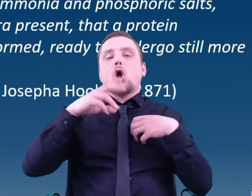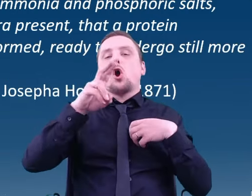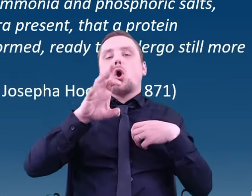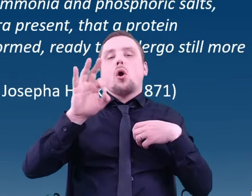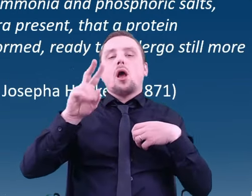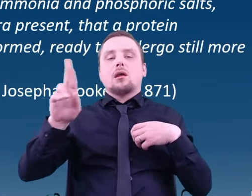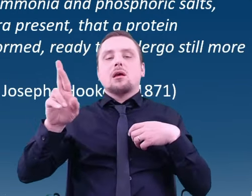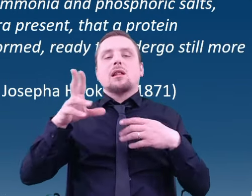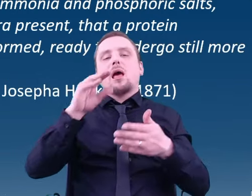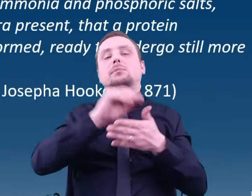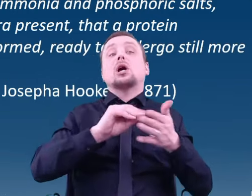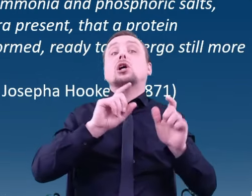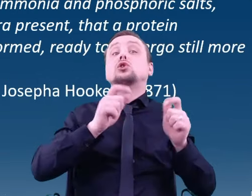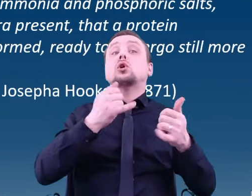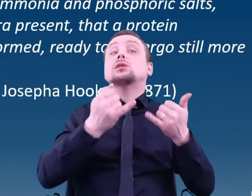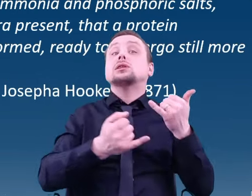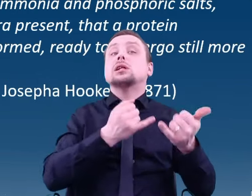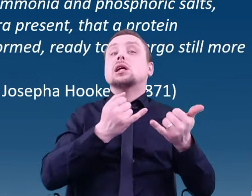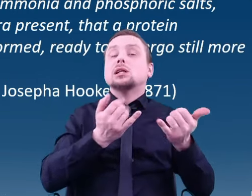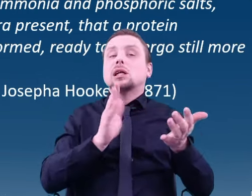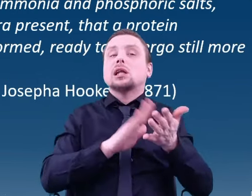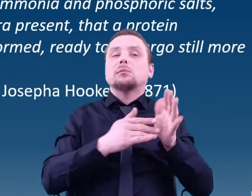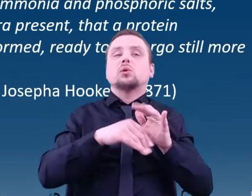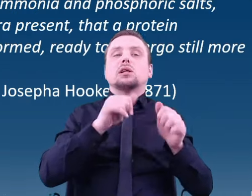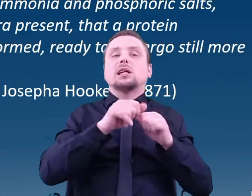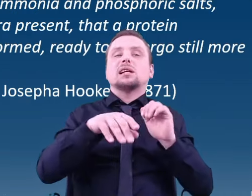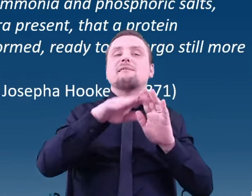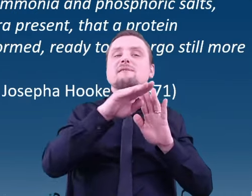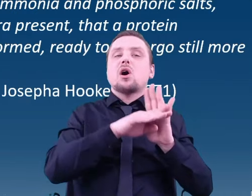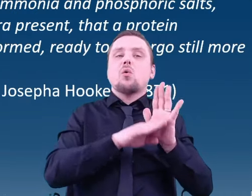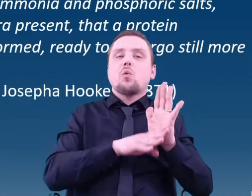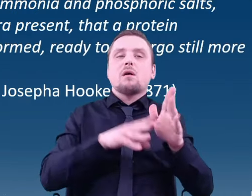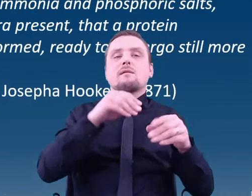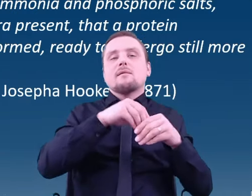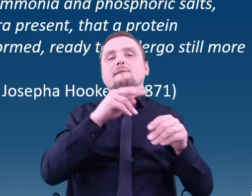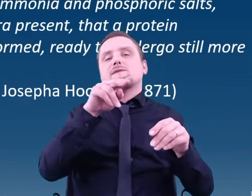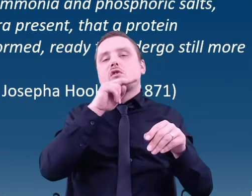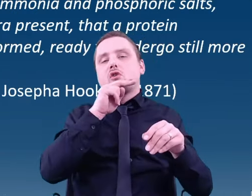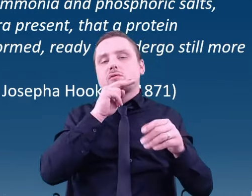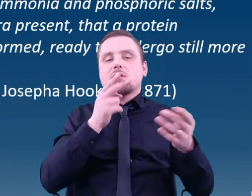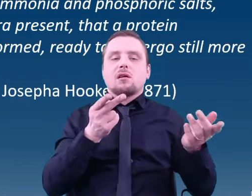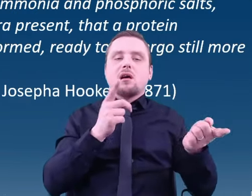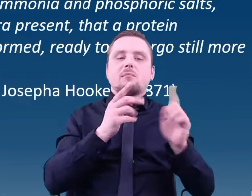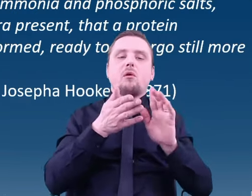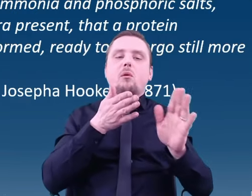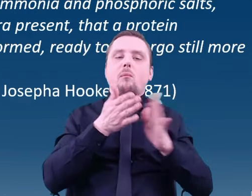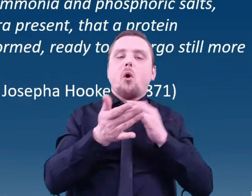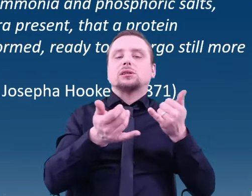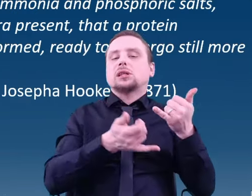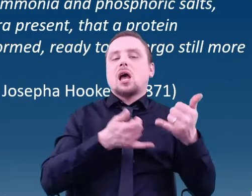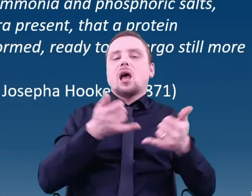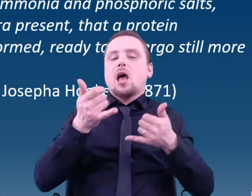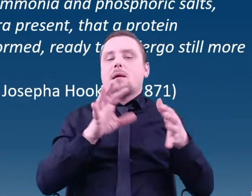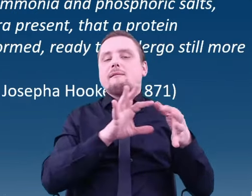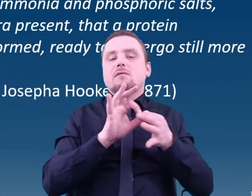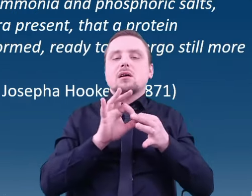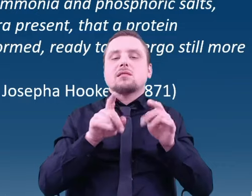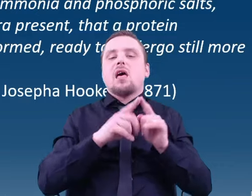What if combining water, simple chemical compounds, electricity, and temperature,